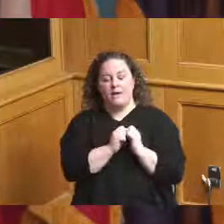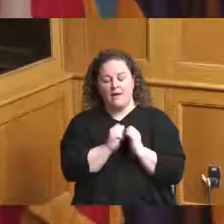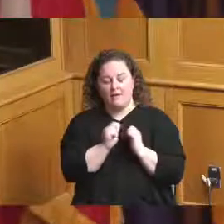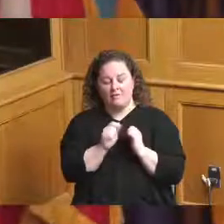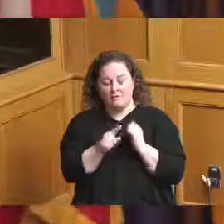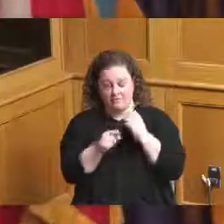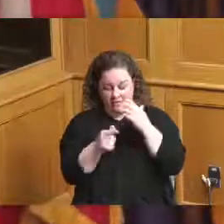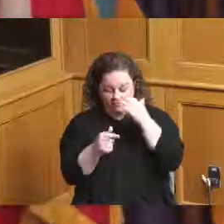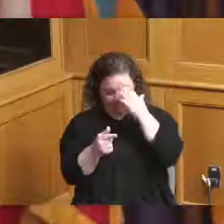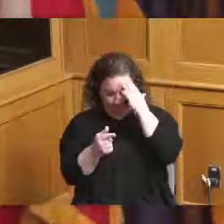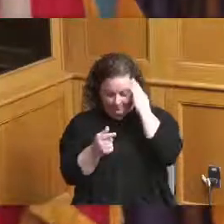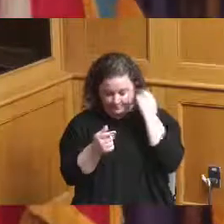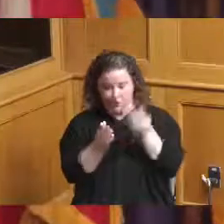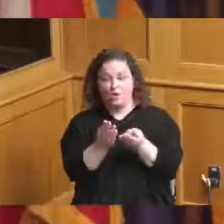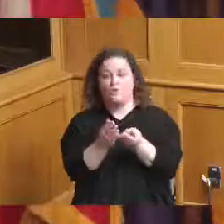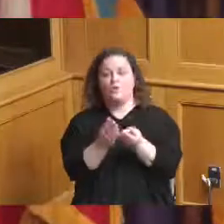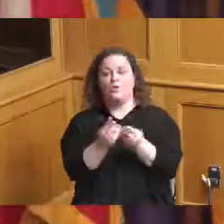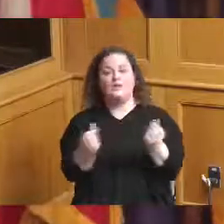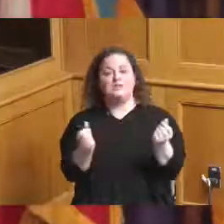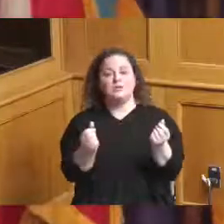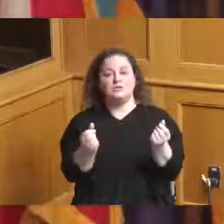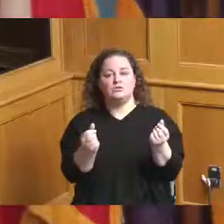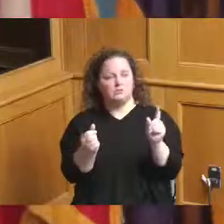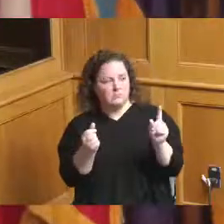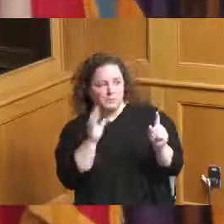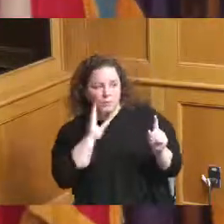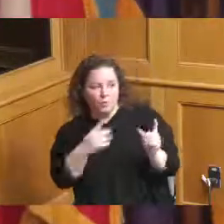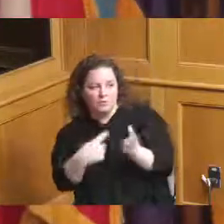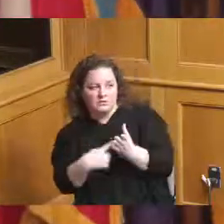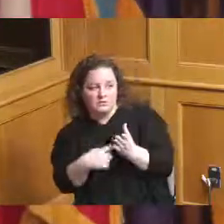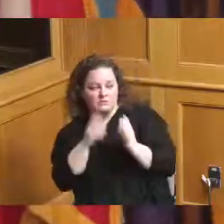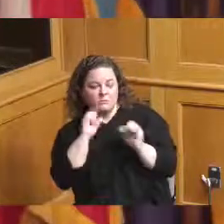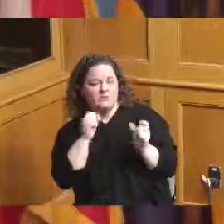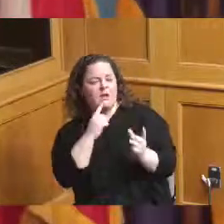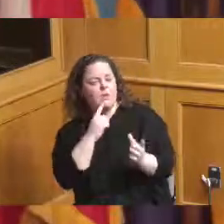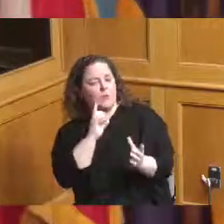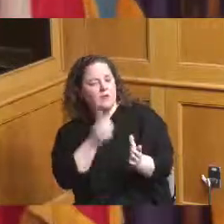the resolution we'll get to the resolution as it relates to the people oh the people